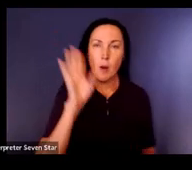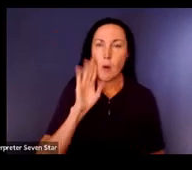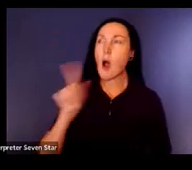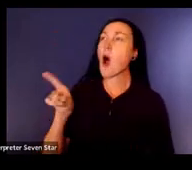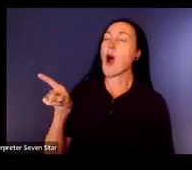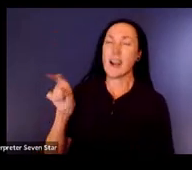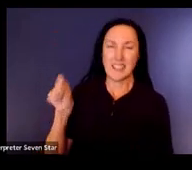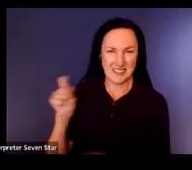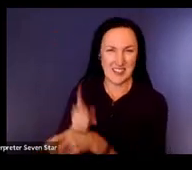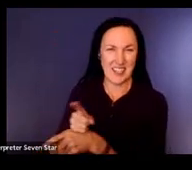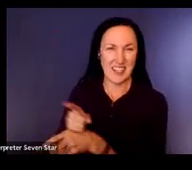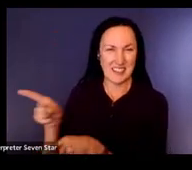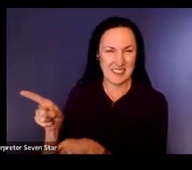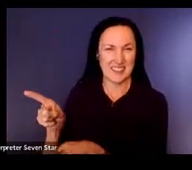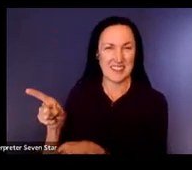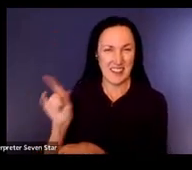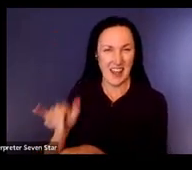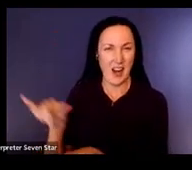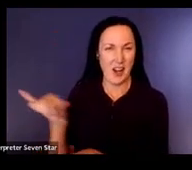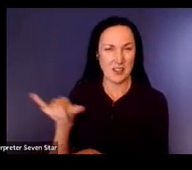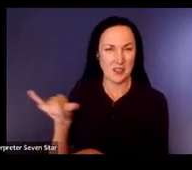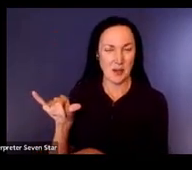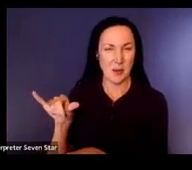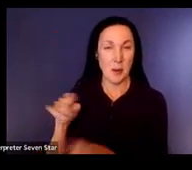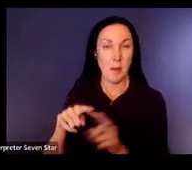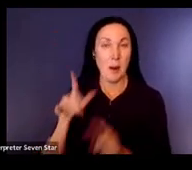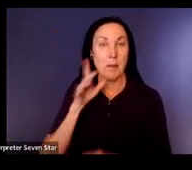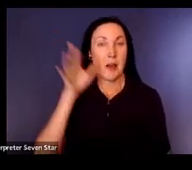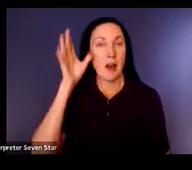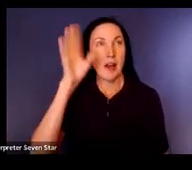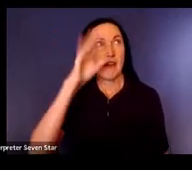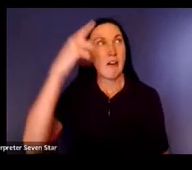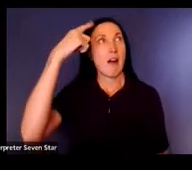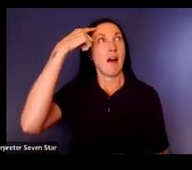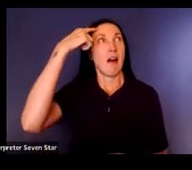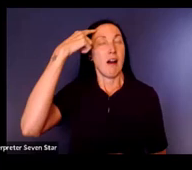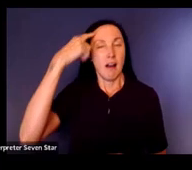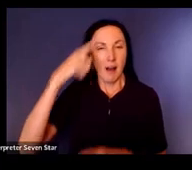let you know that that's what she wants." But they didn't think to say and that's one of the nice